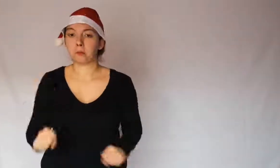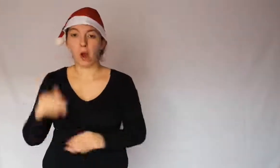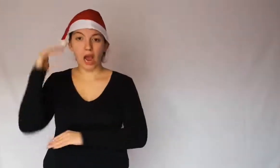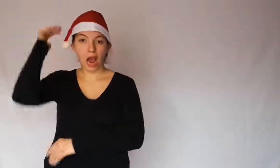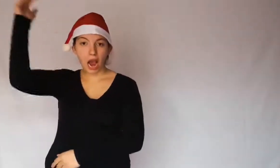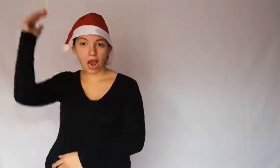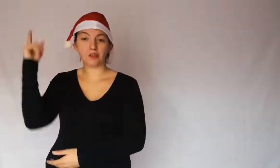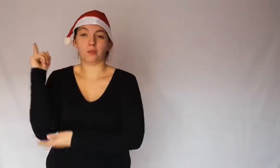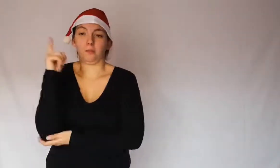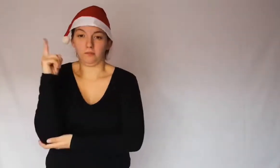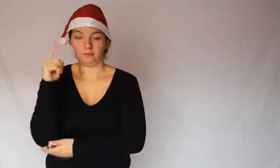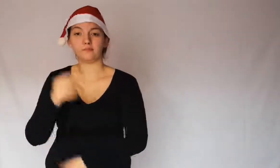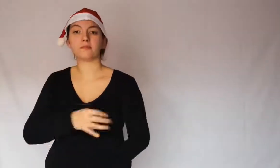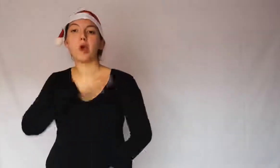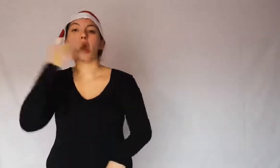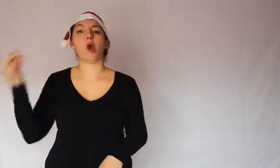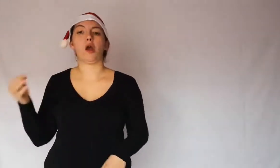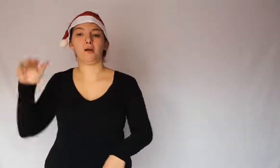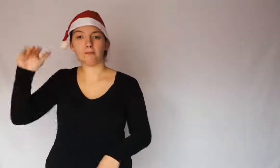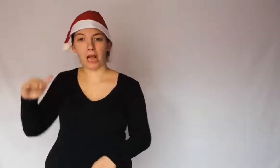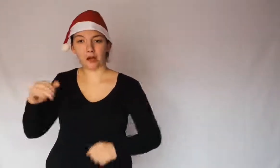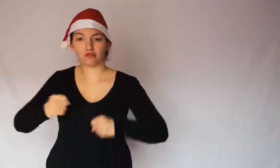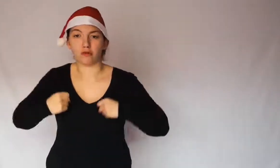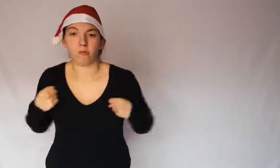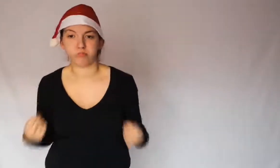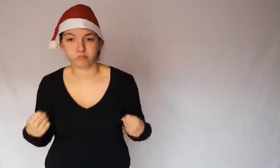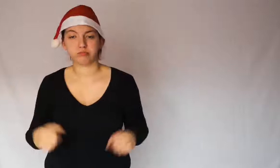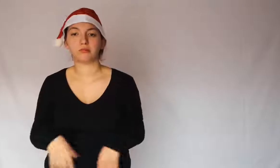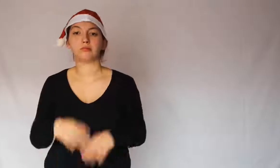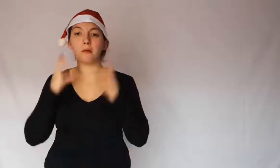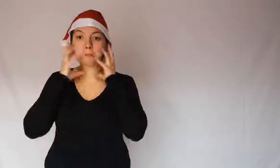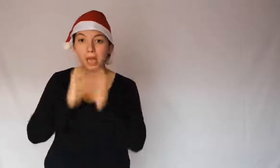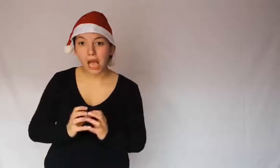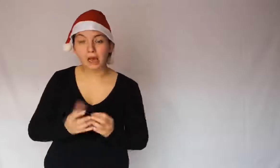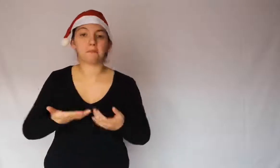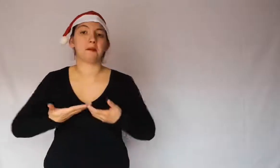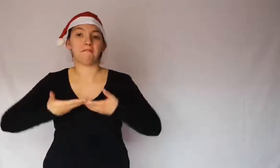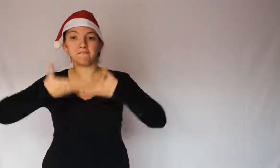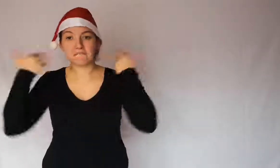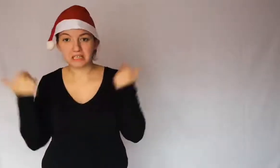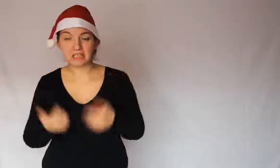He could be tall and slender, short and thick, with or without a beard,